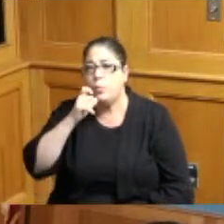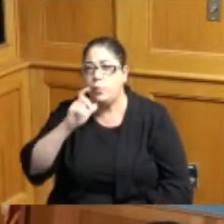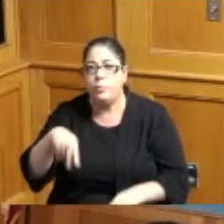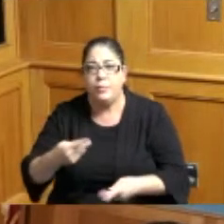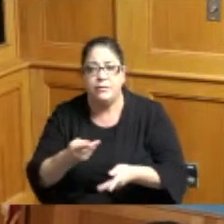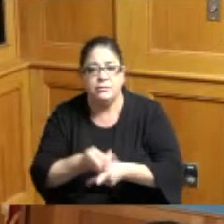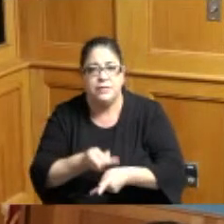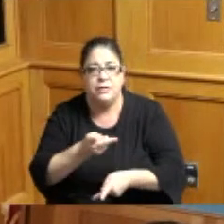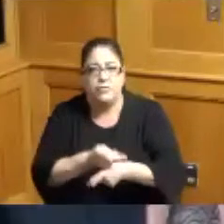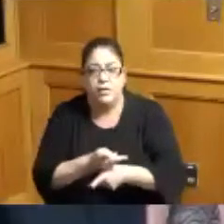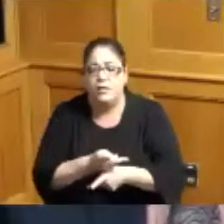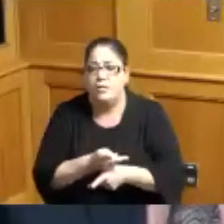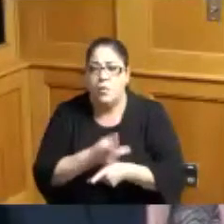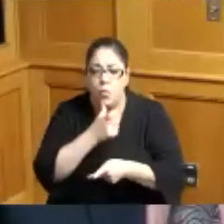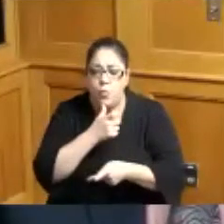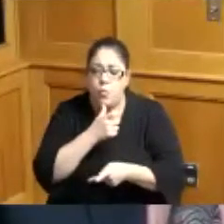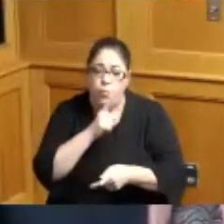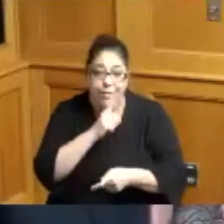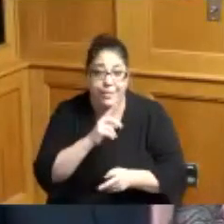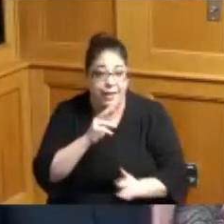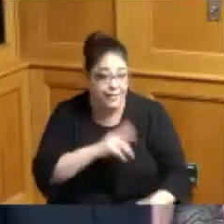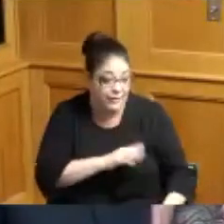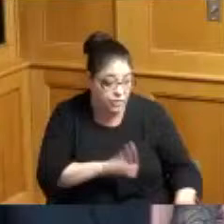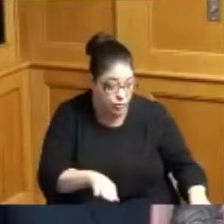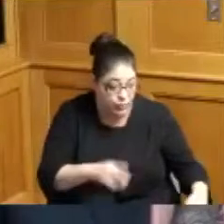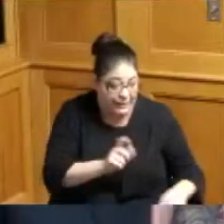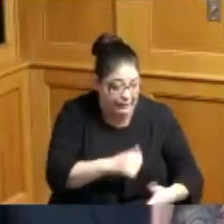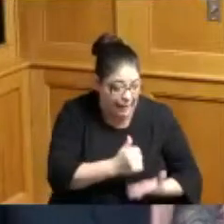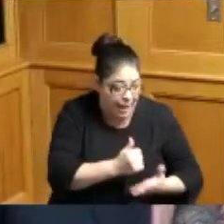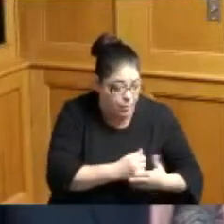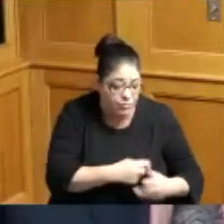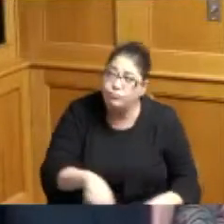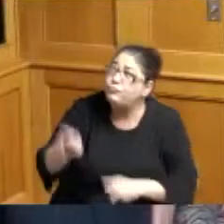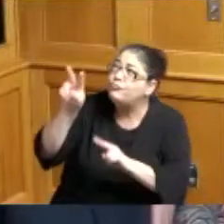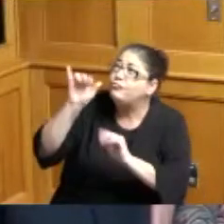are really Champions to the kids that need the help and the service and here at Hamilton County